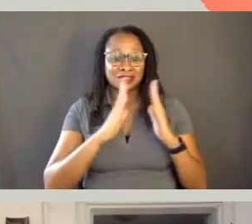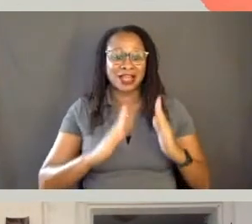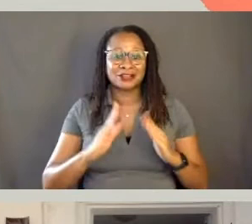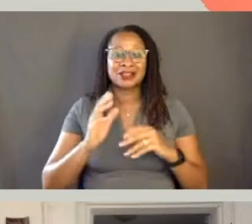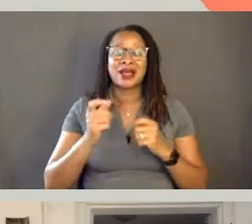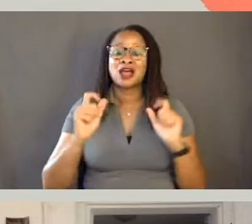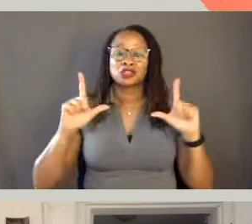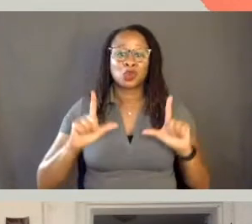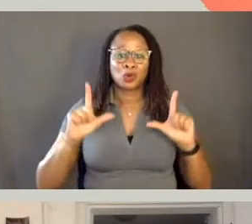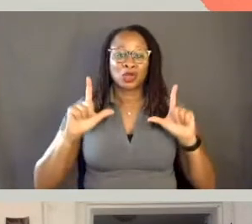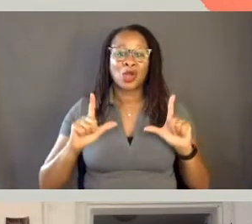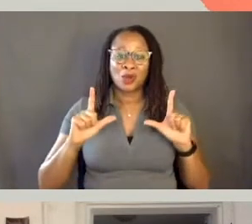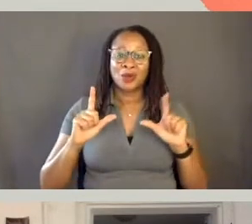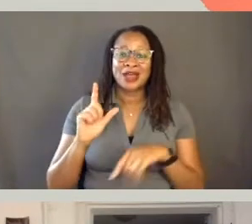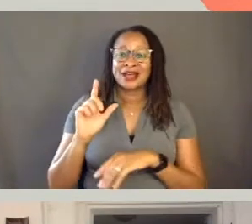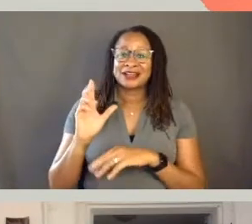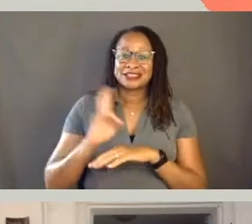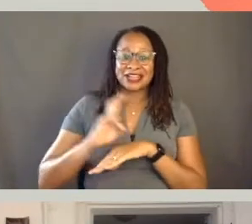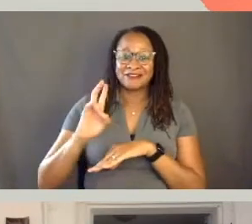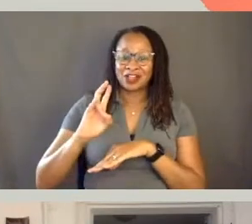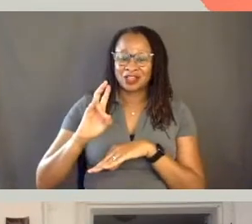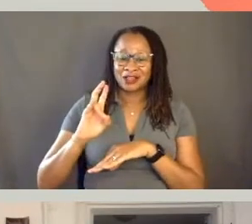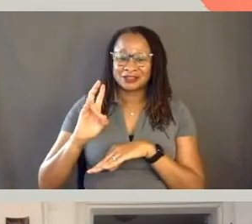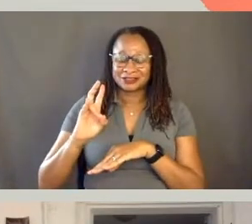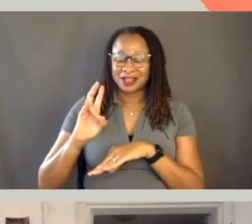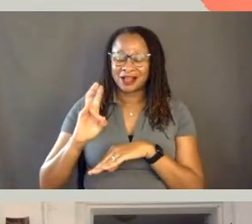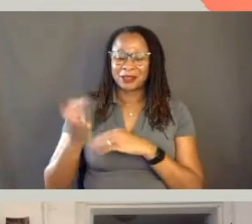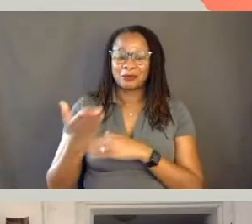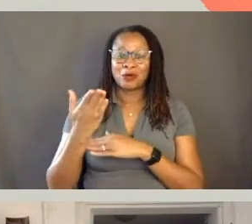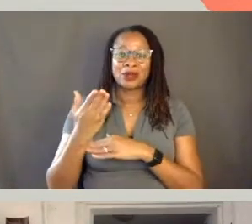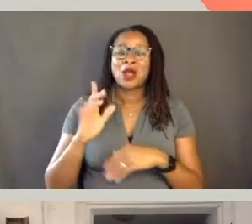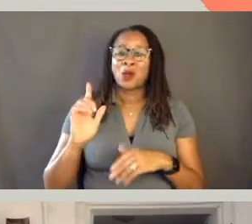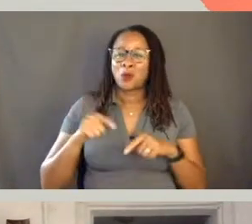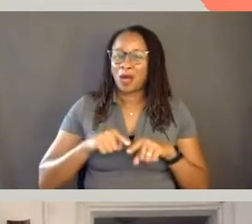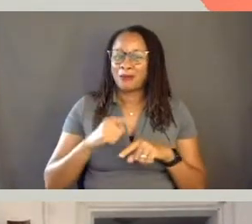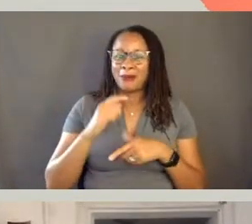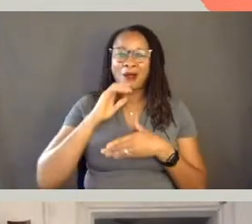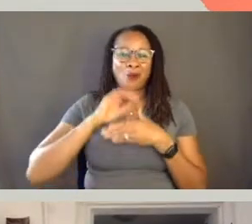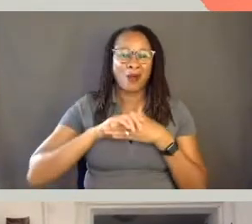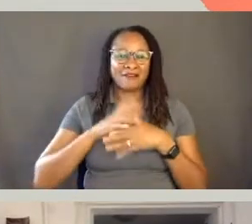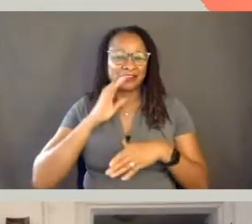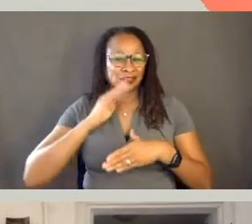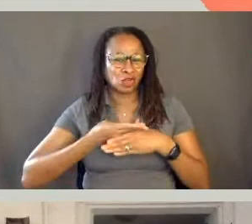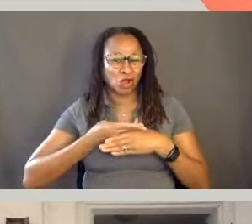so trying to be a little quiet while my daughter and wife and mother-in-law are asleep and it's a pleasure to be here